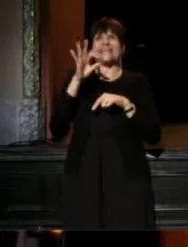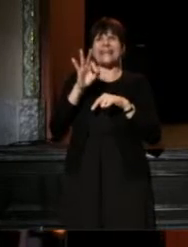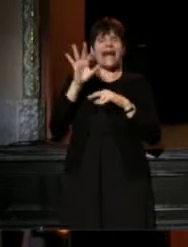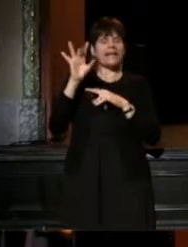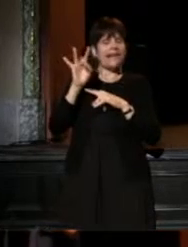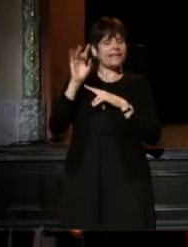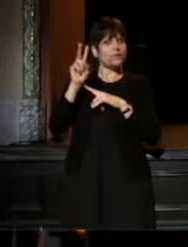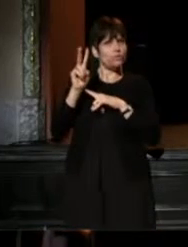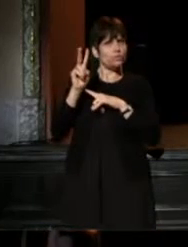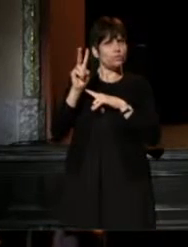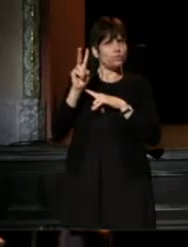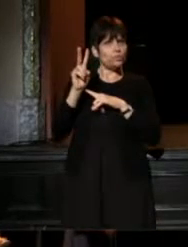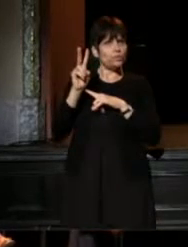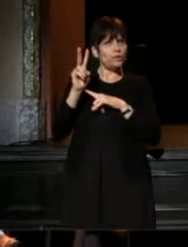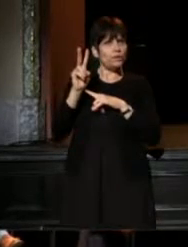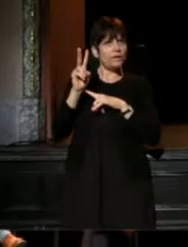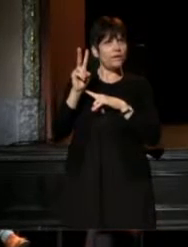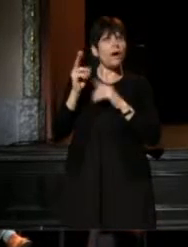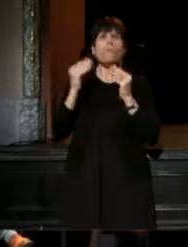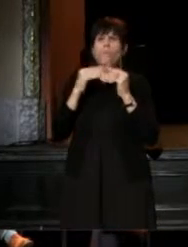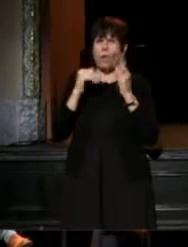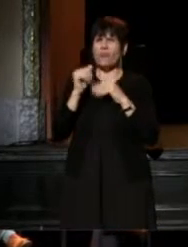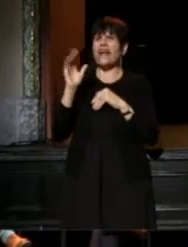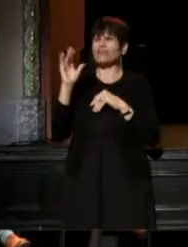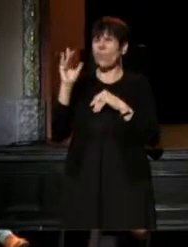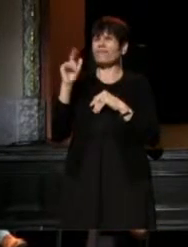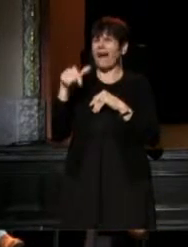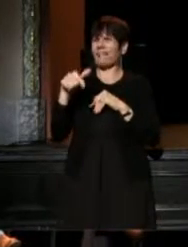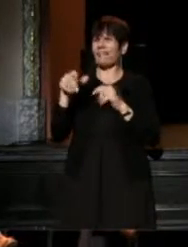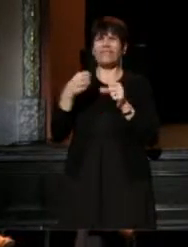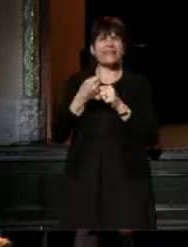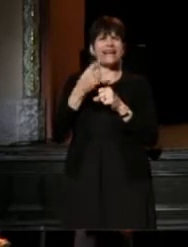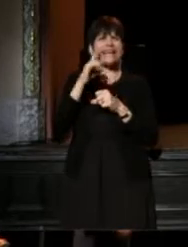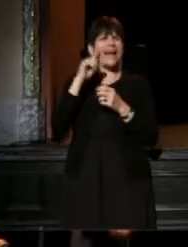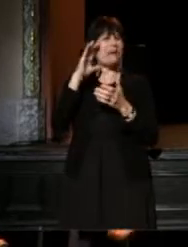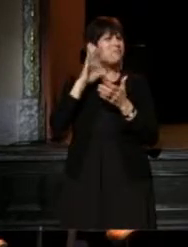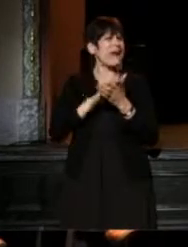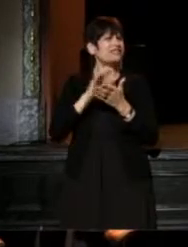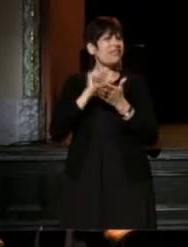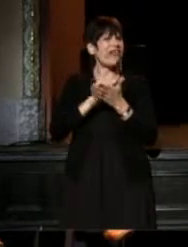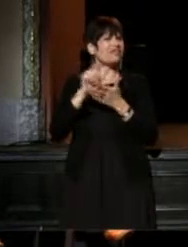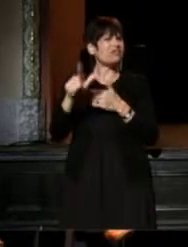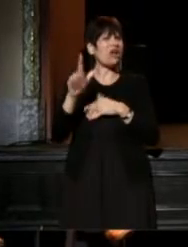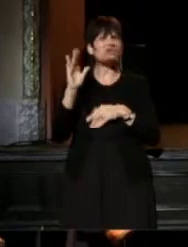had been to far more than 25 of these, I just can't imagine that's all they were.